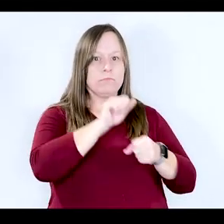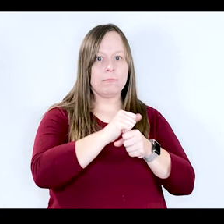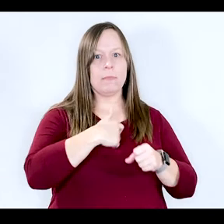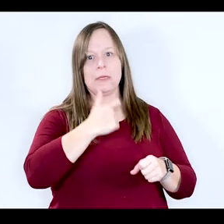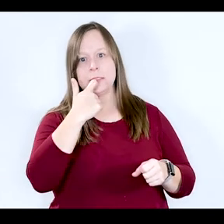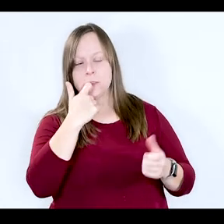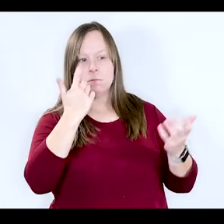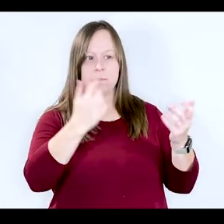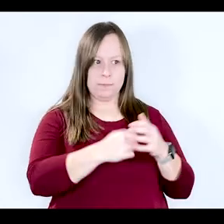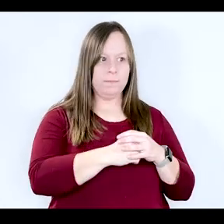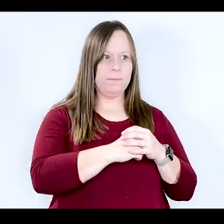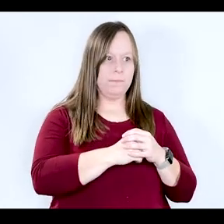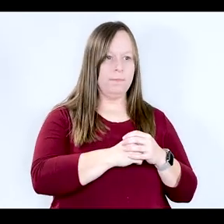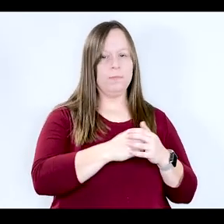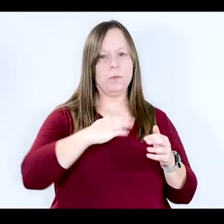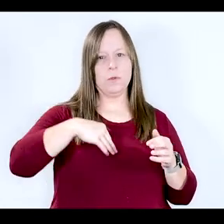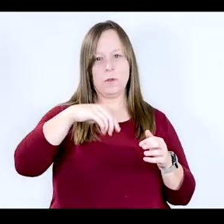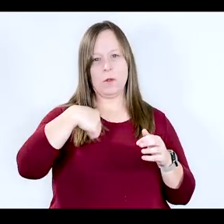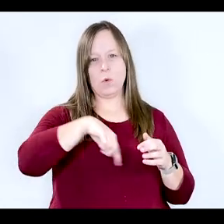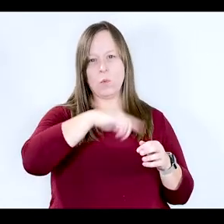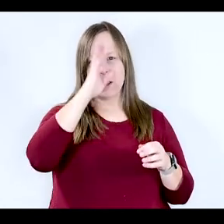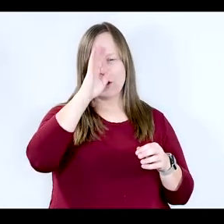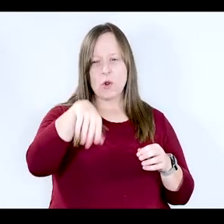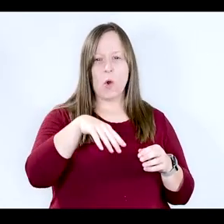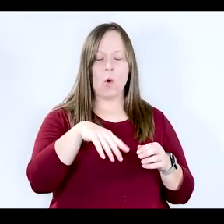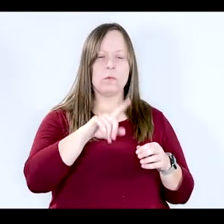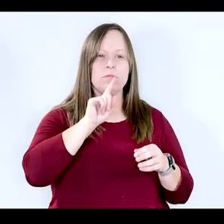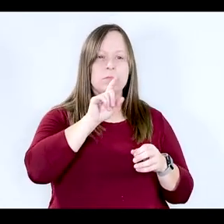addiction. And, you know, we know that this is such an extreme